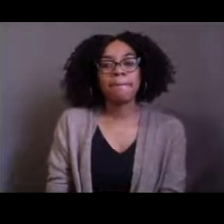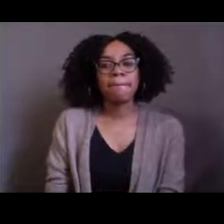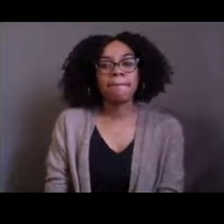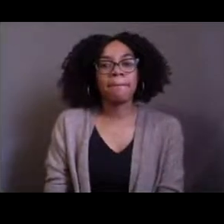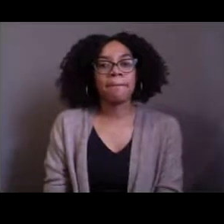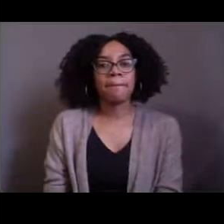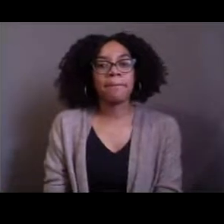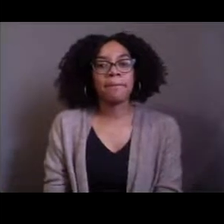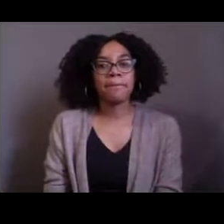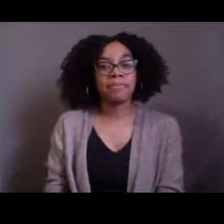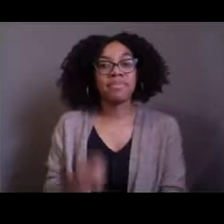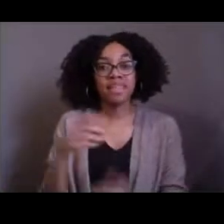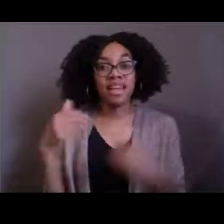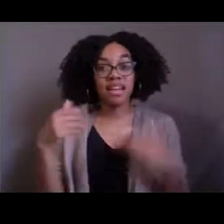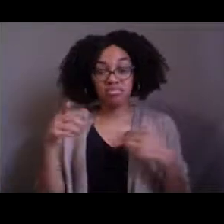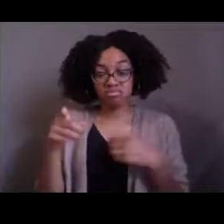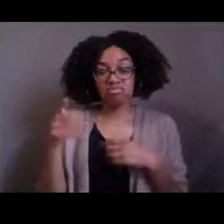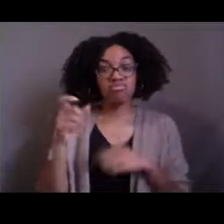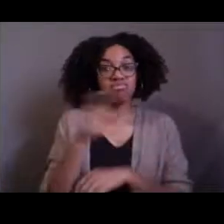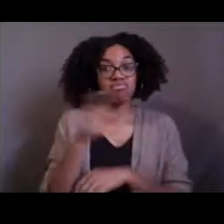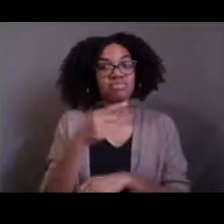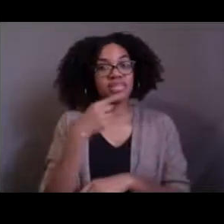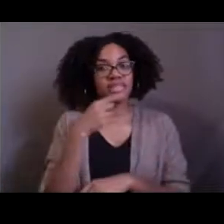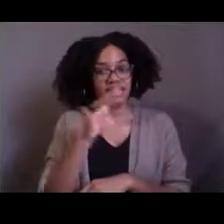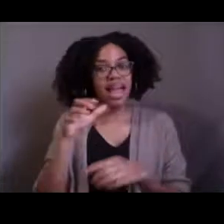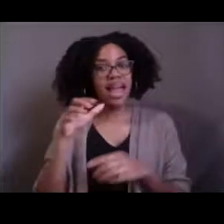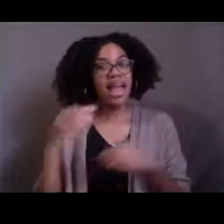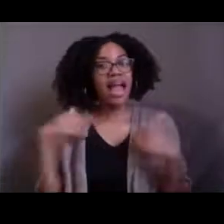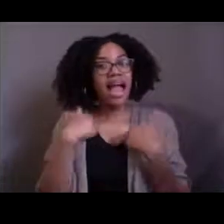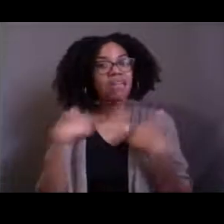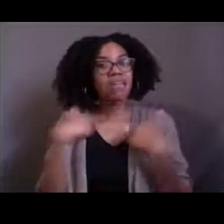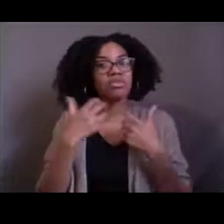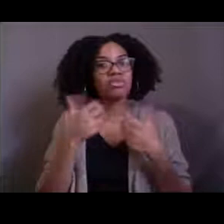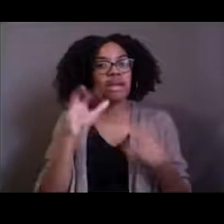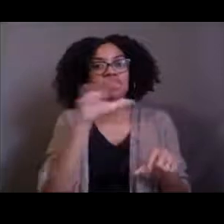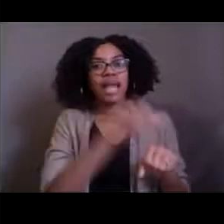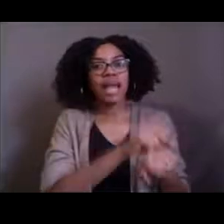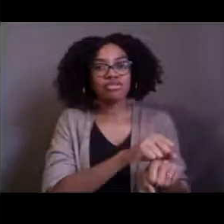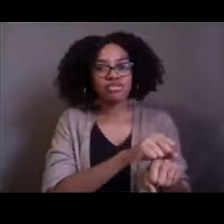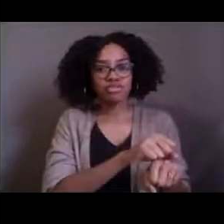or trying to catch it to eat. Tatiana thought that maybe that was ink that we saw.